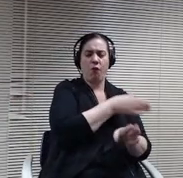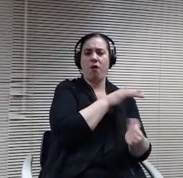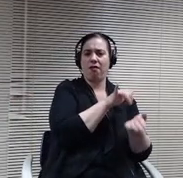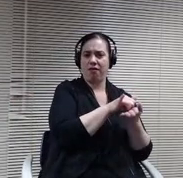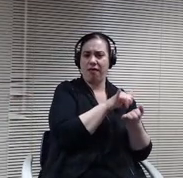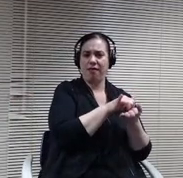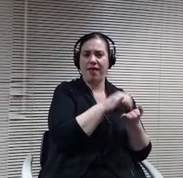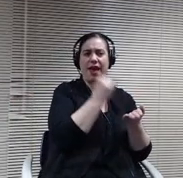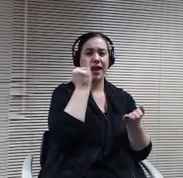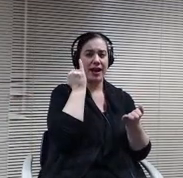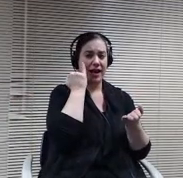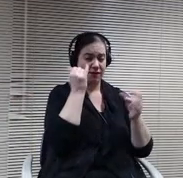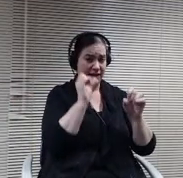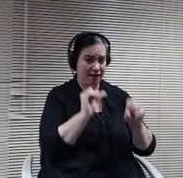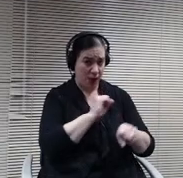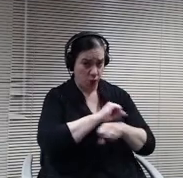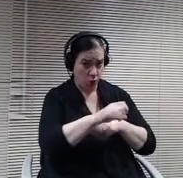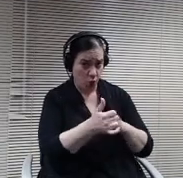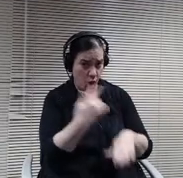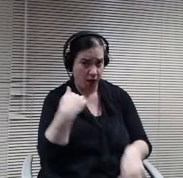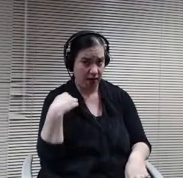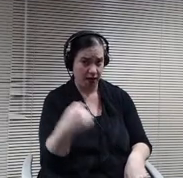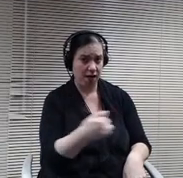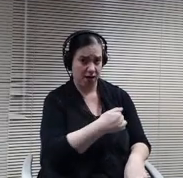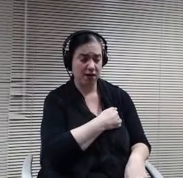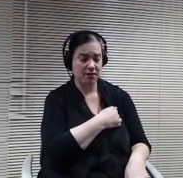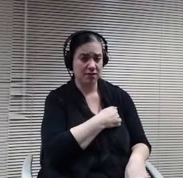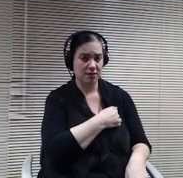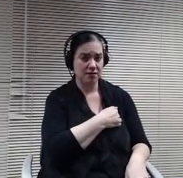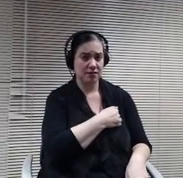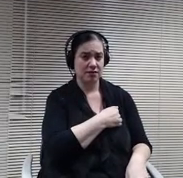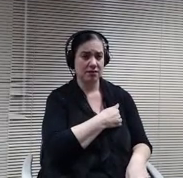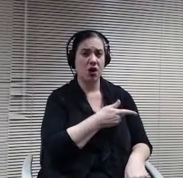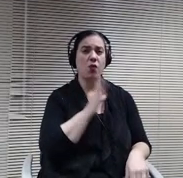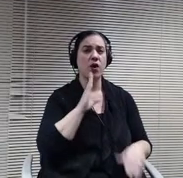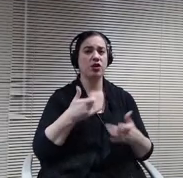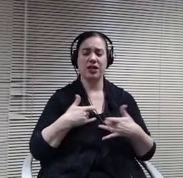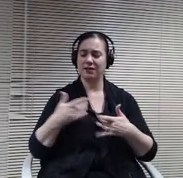the boxes and all that they have and all they have to do is.